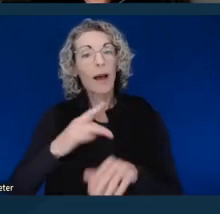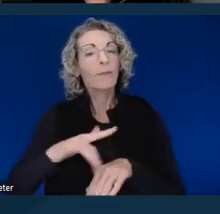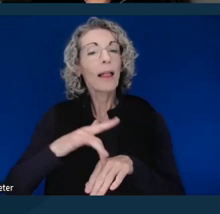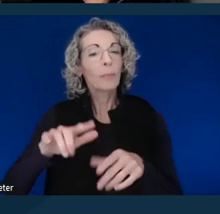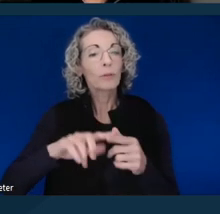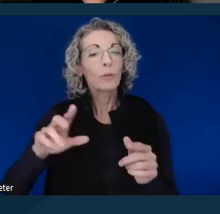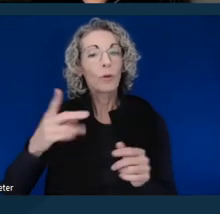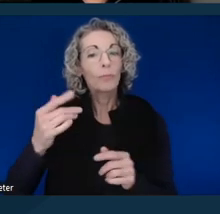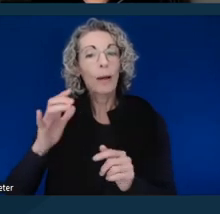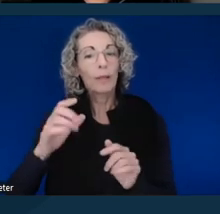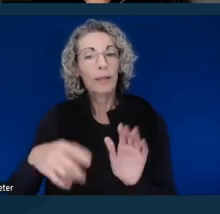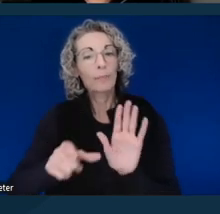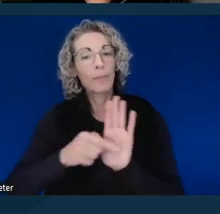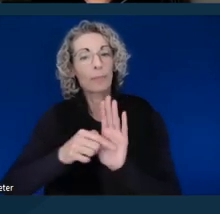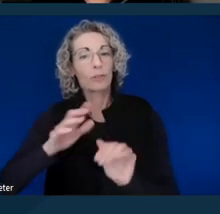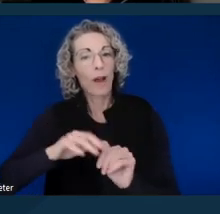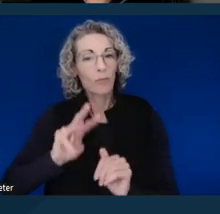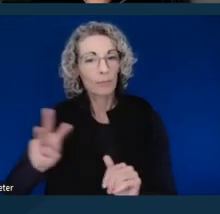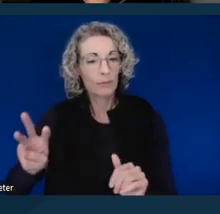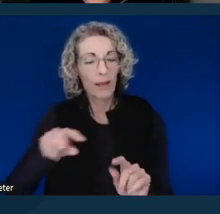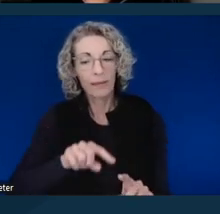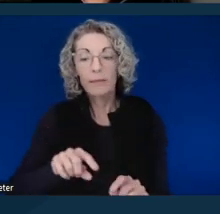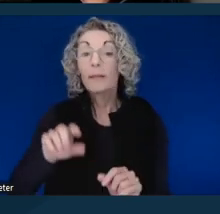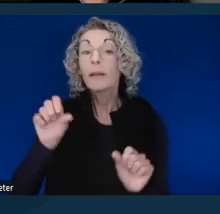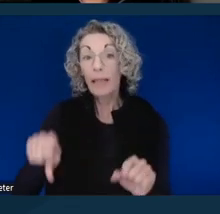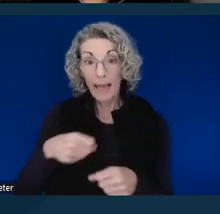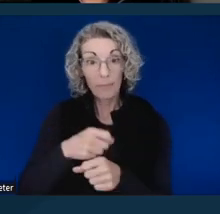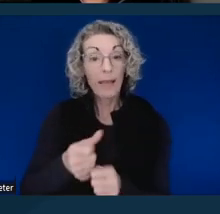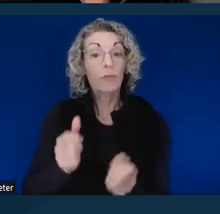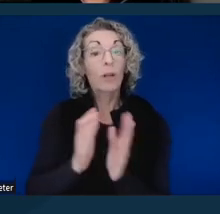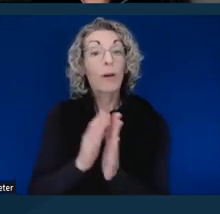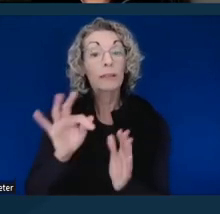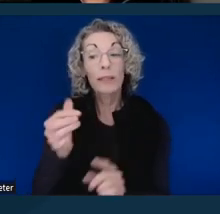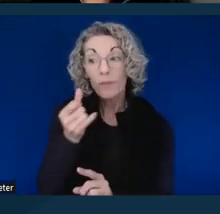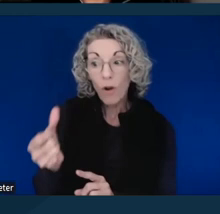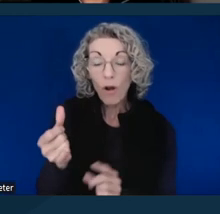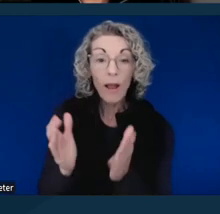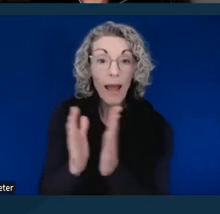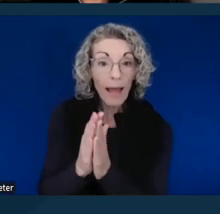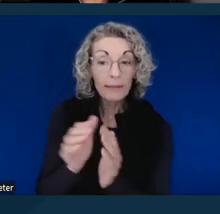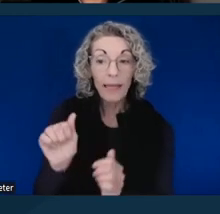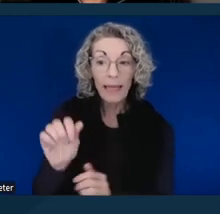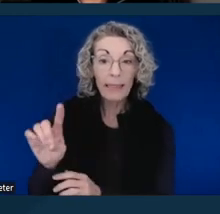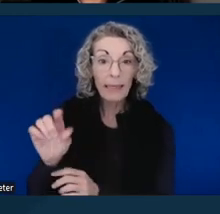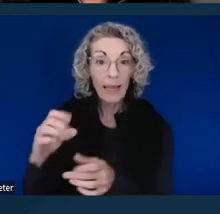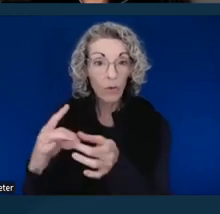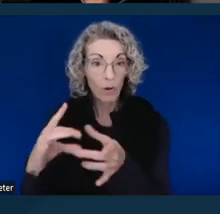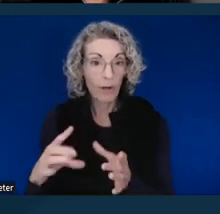Requests can be made by calling and asking the ADA coordinator for that accommodation